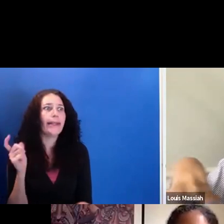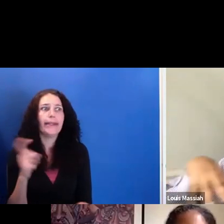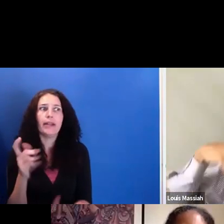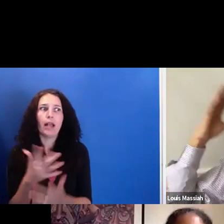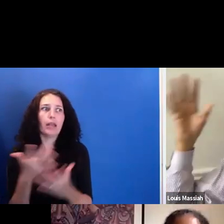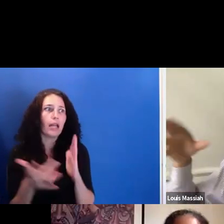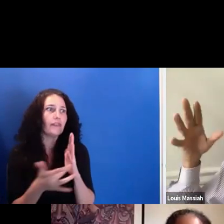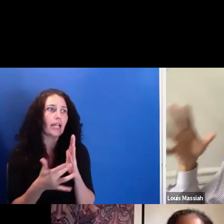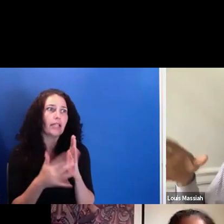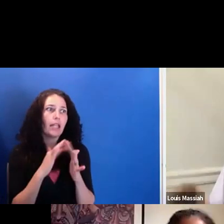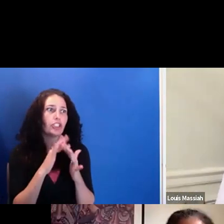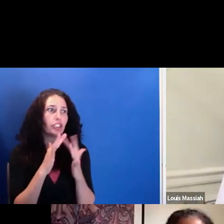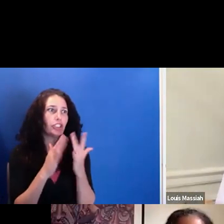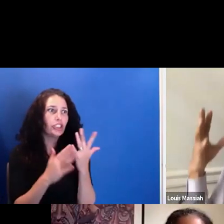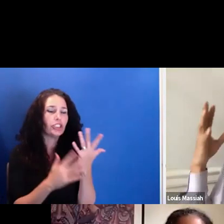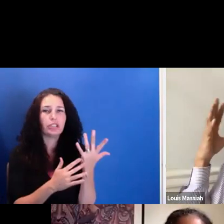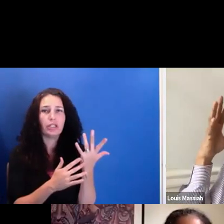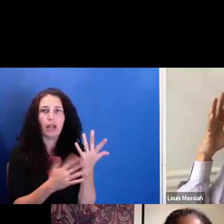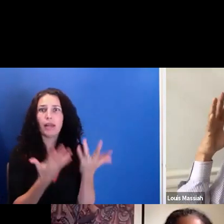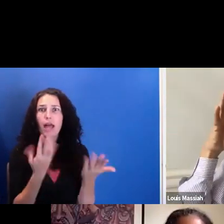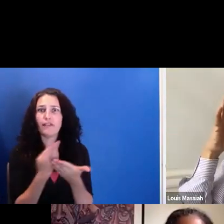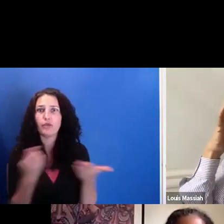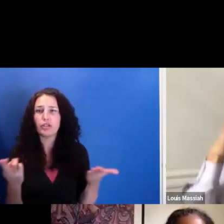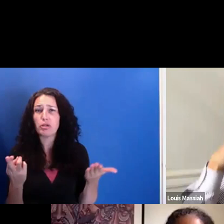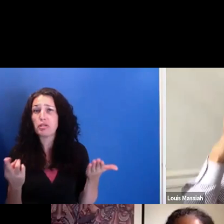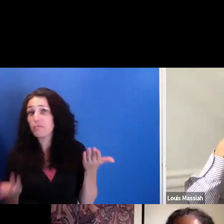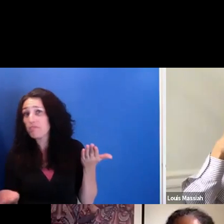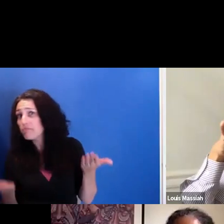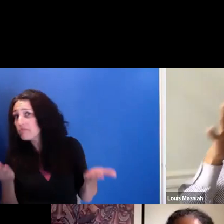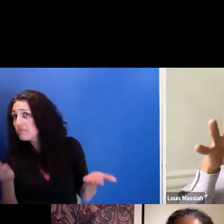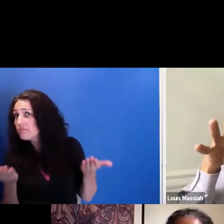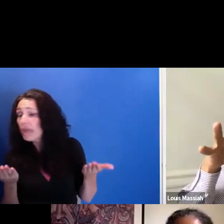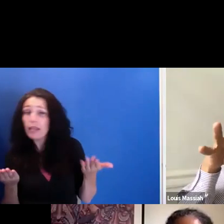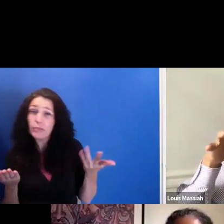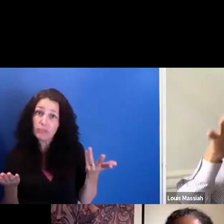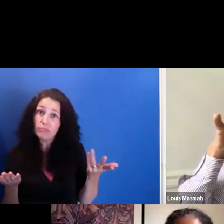huge amounts of resources, if that's what you want to do,